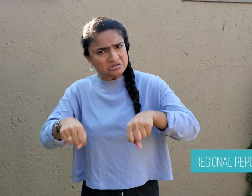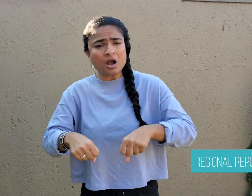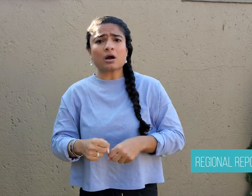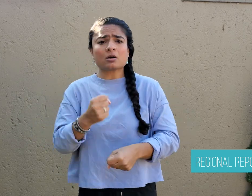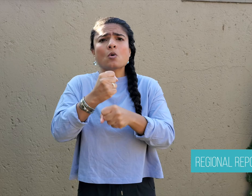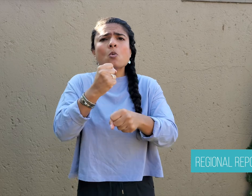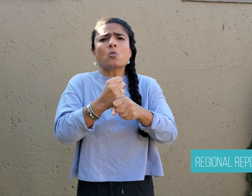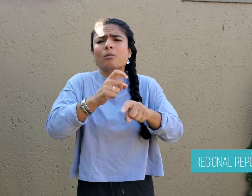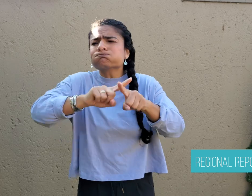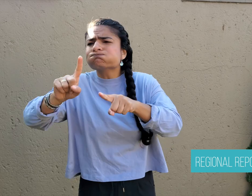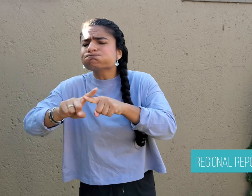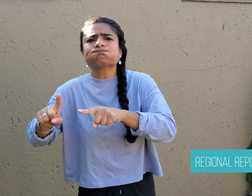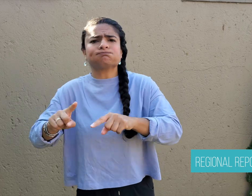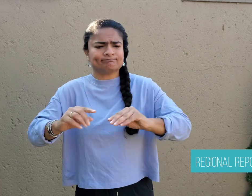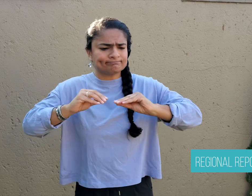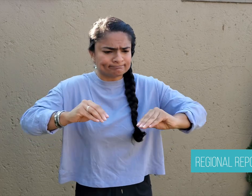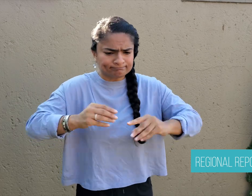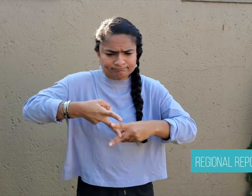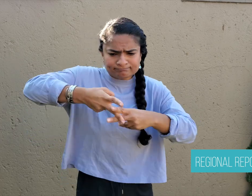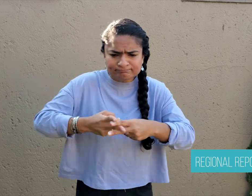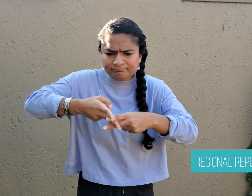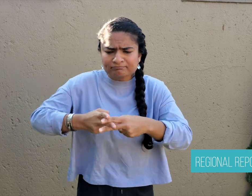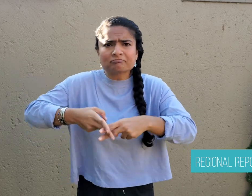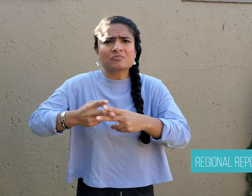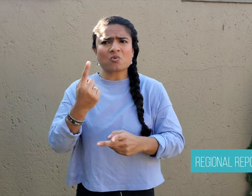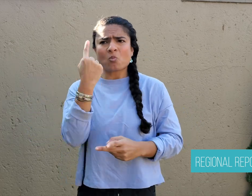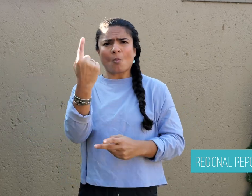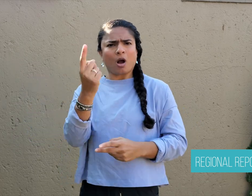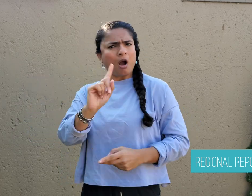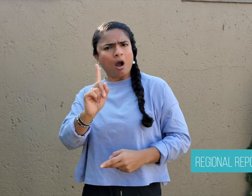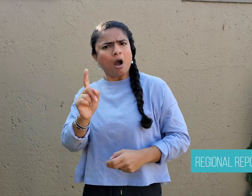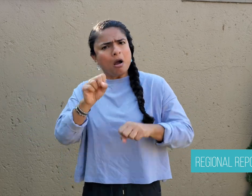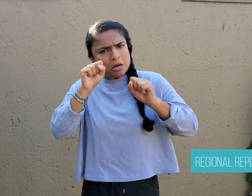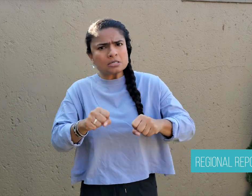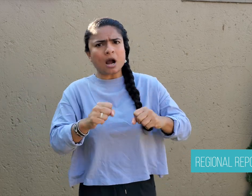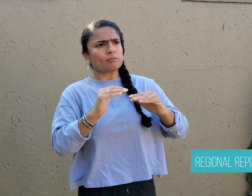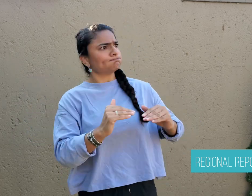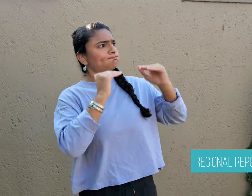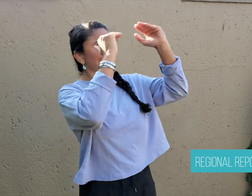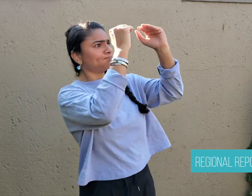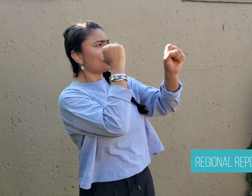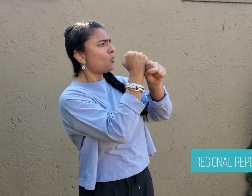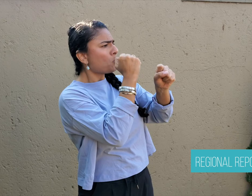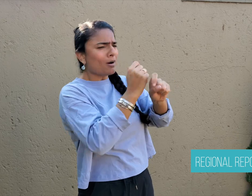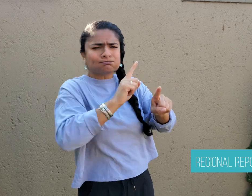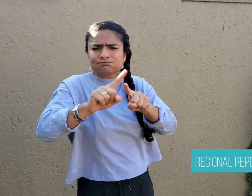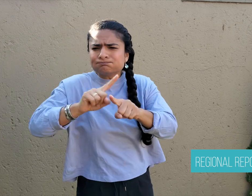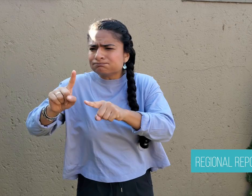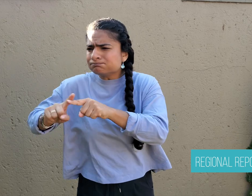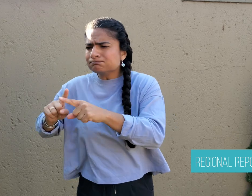to perform at various levels and can even become